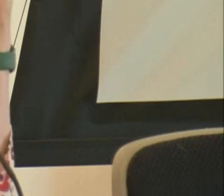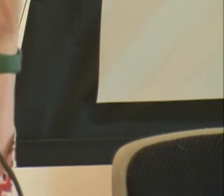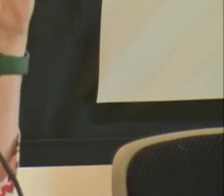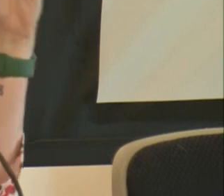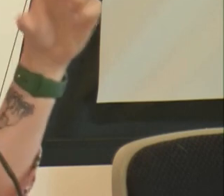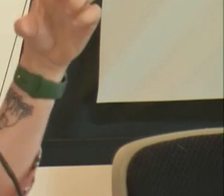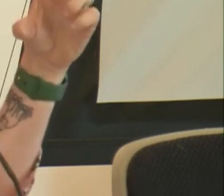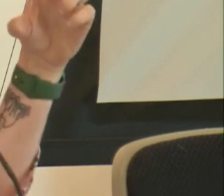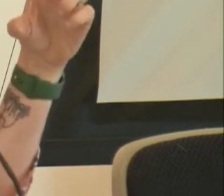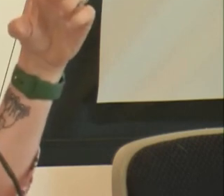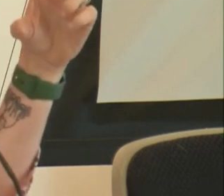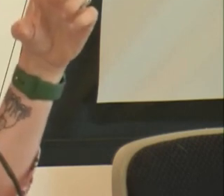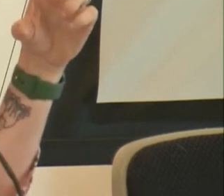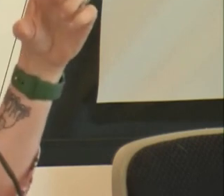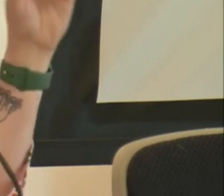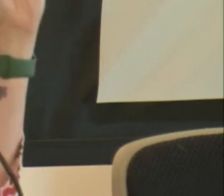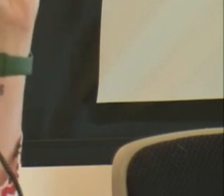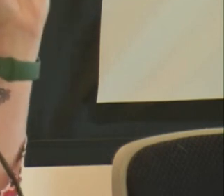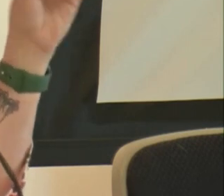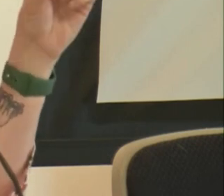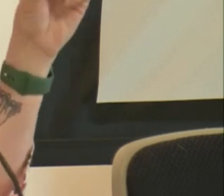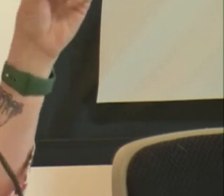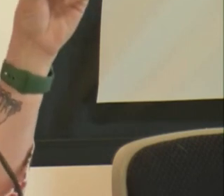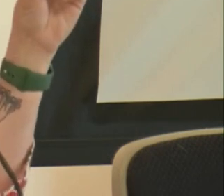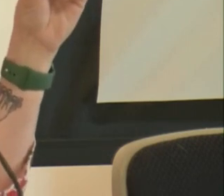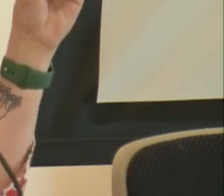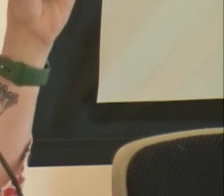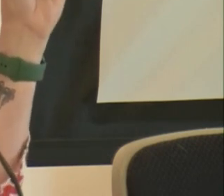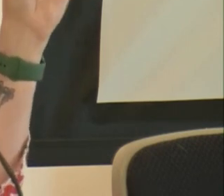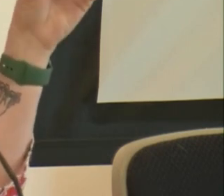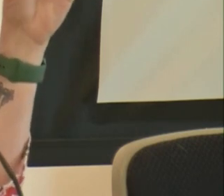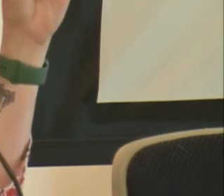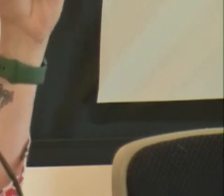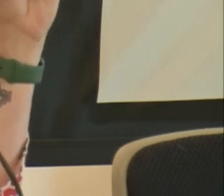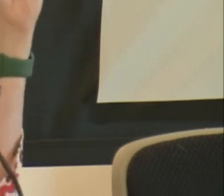think Sarah has put in the chat, probably, that you can use to follow along at home.